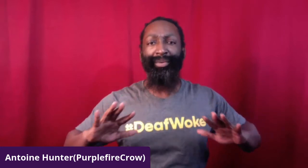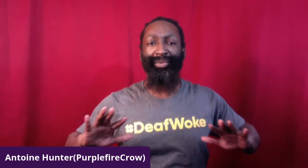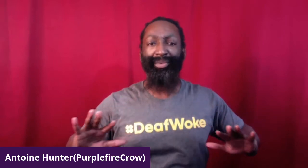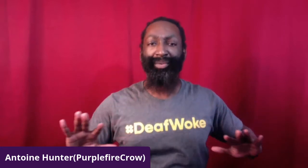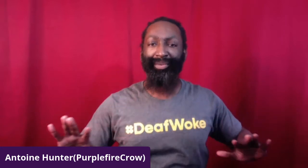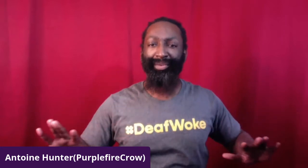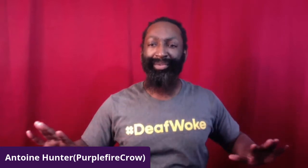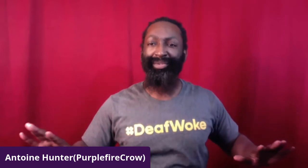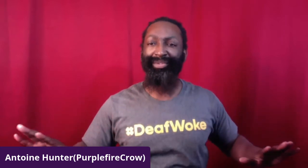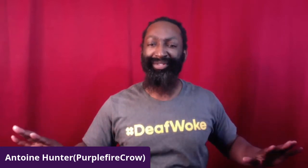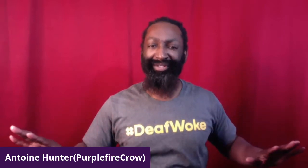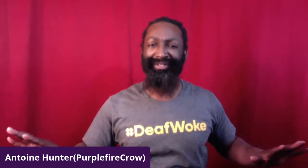and exhale.